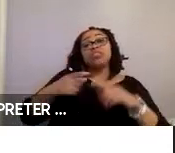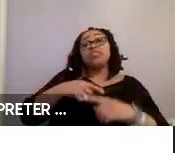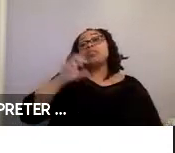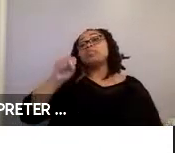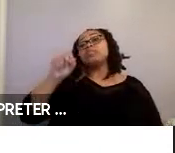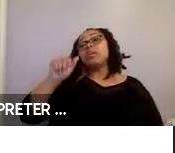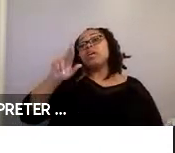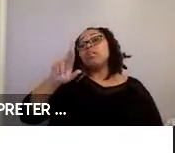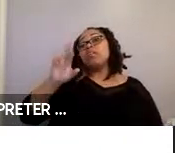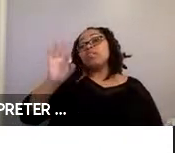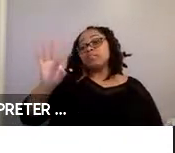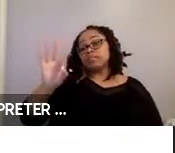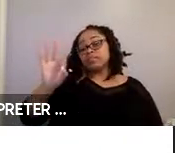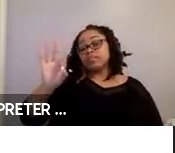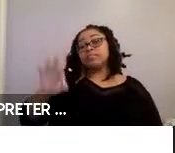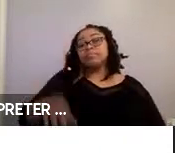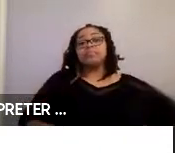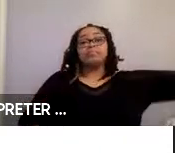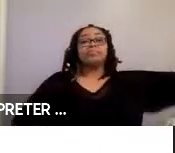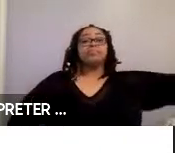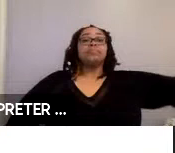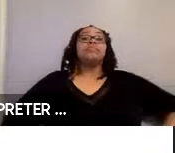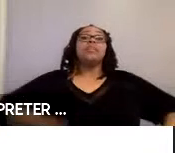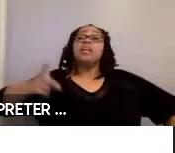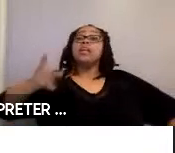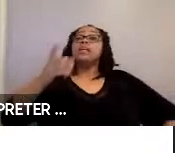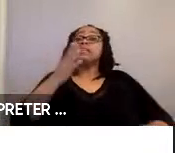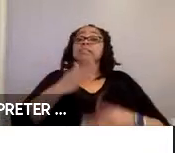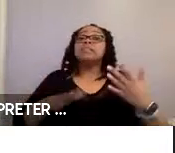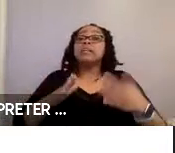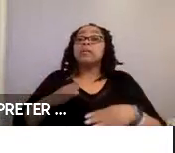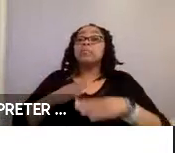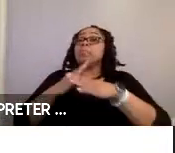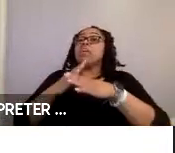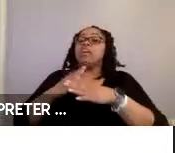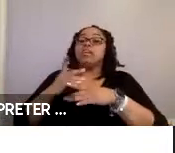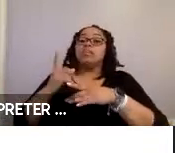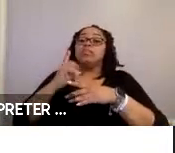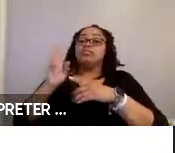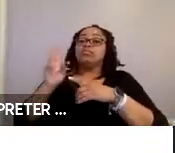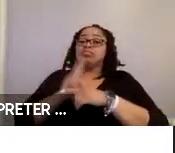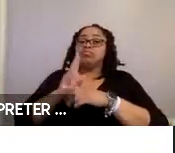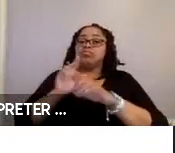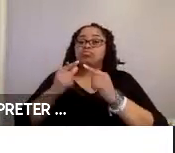rear-facing. And in this case, there was some variability across the user groups with the